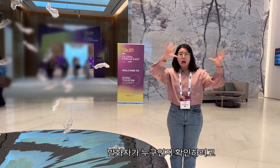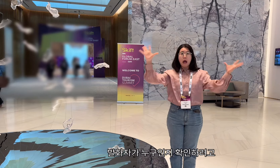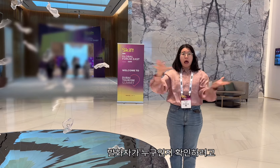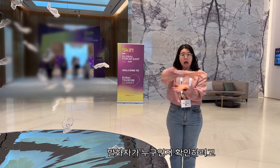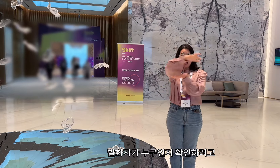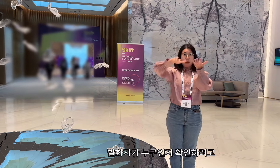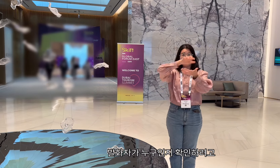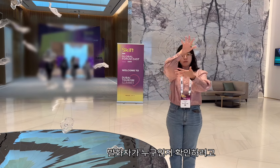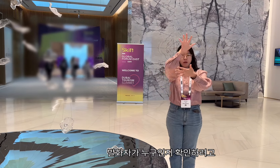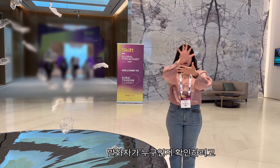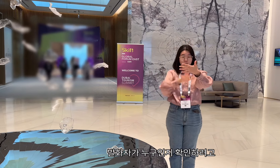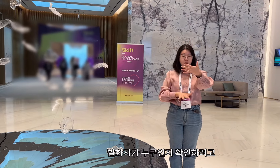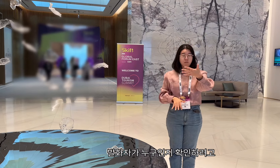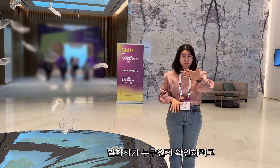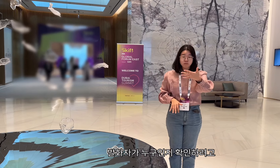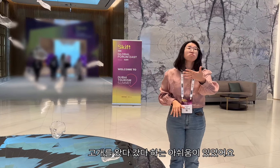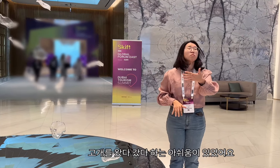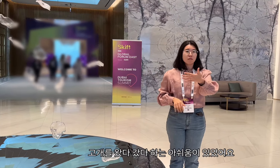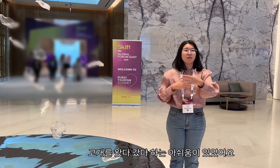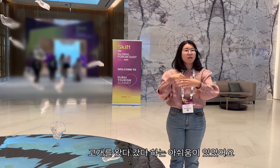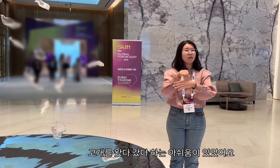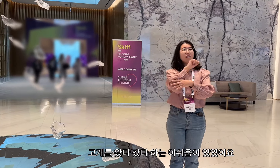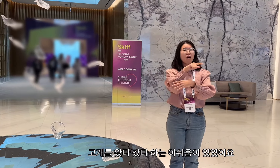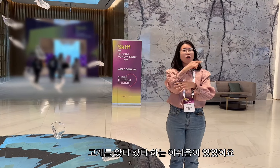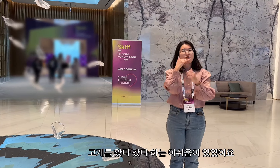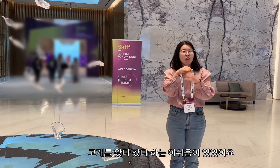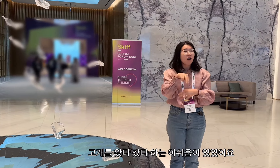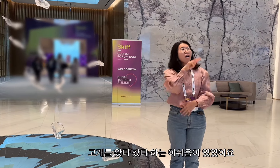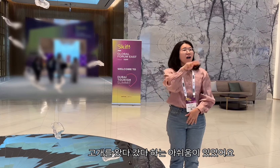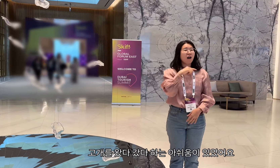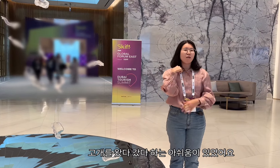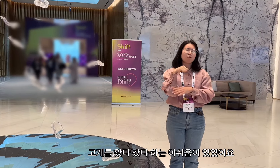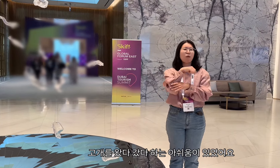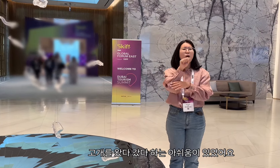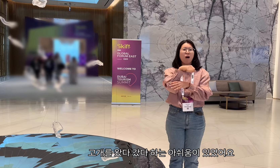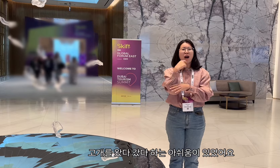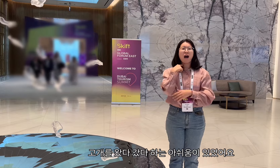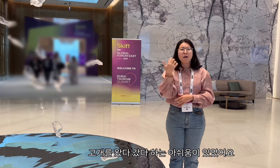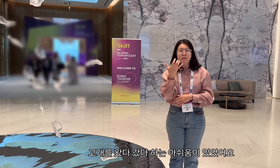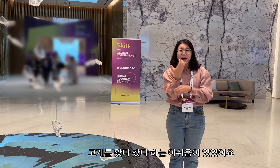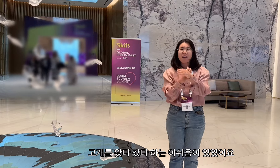so I have to look back and forth to check who the speaker is.